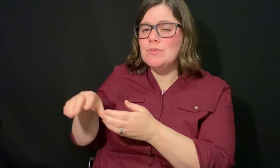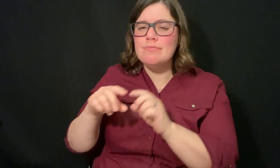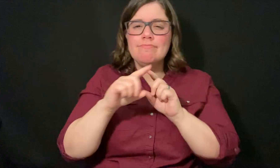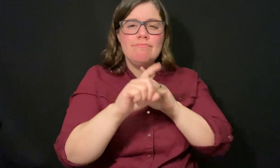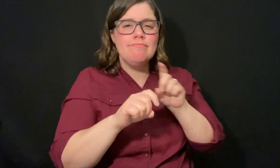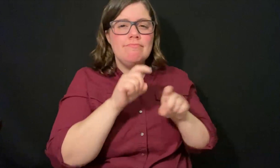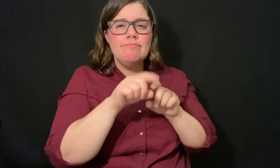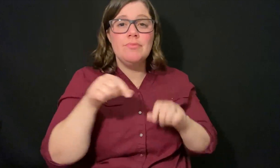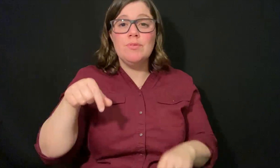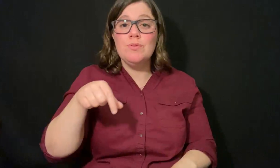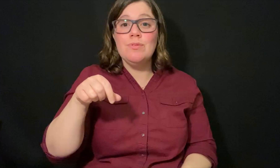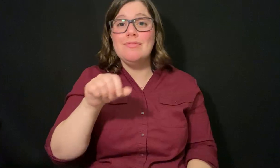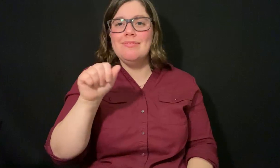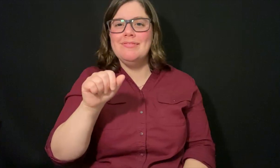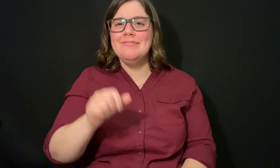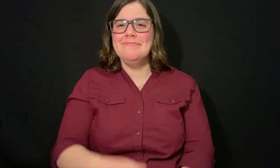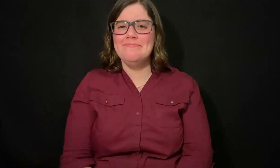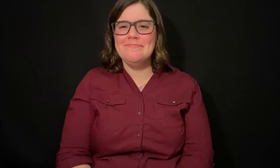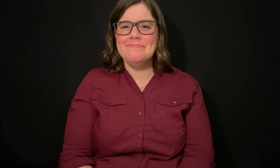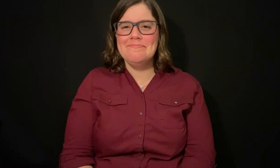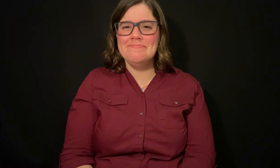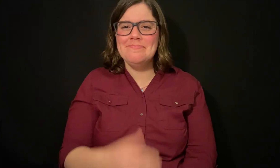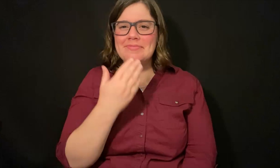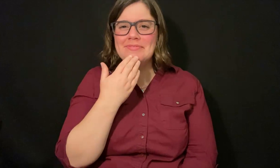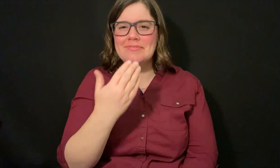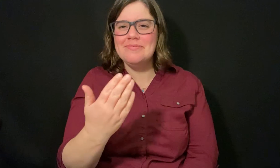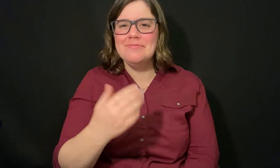Thank you!